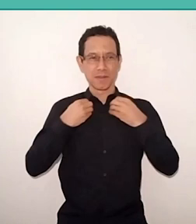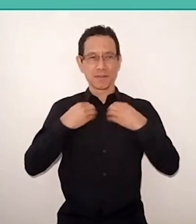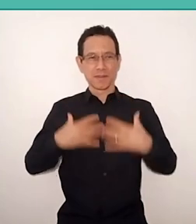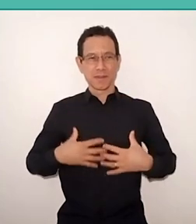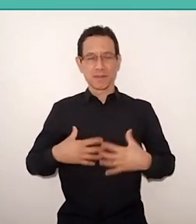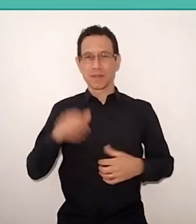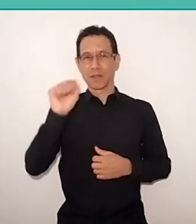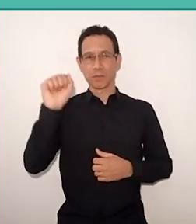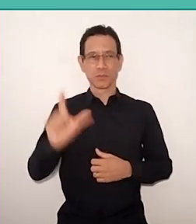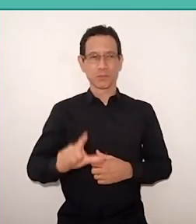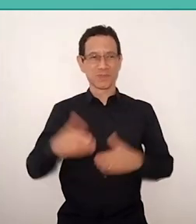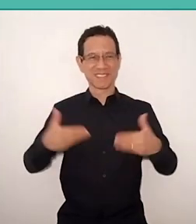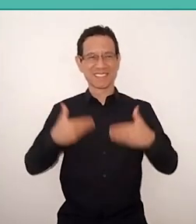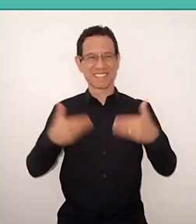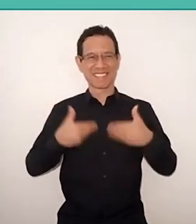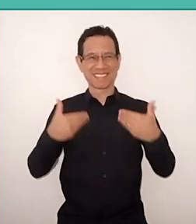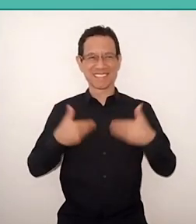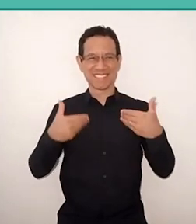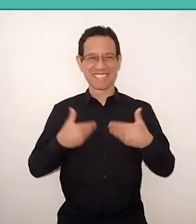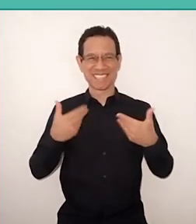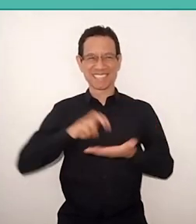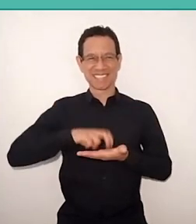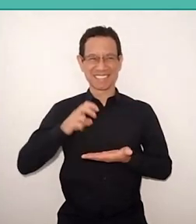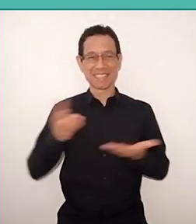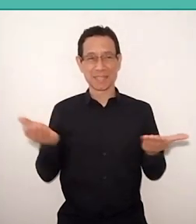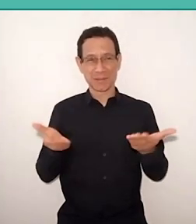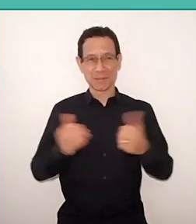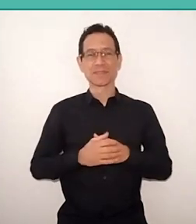to cheer us all up, and me too.